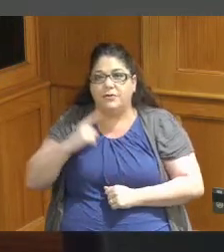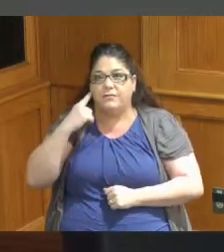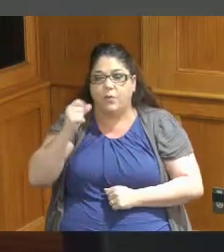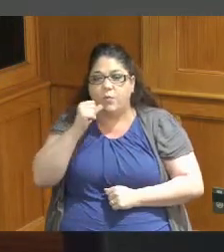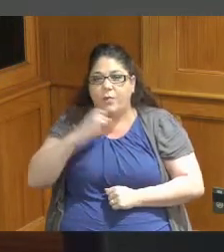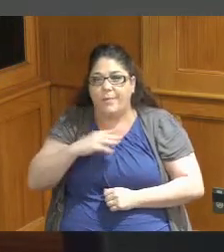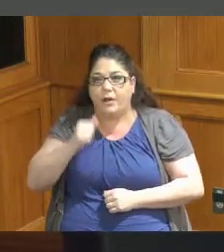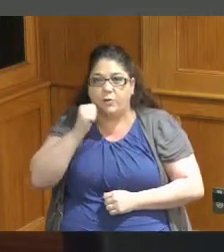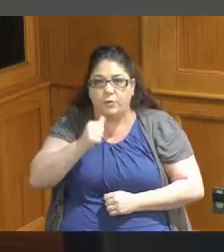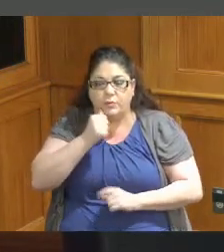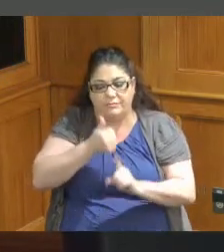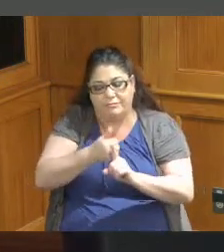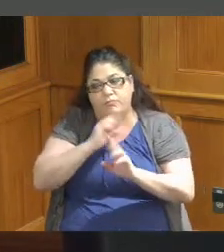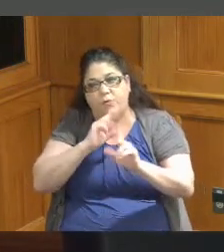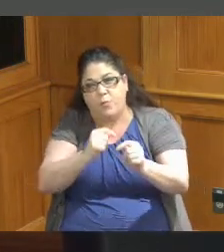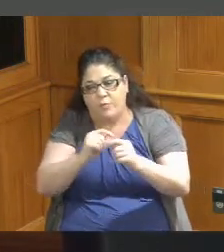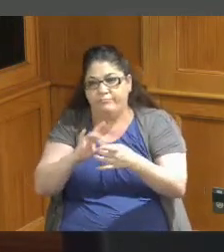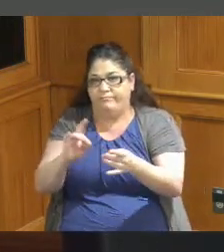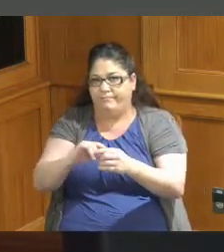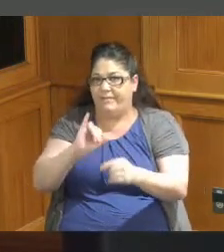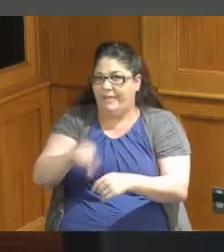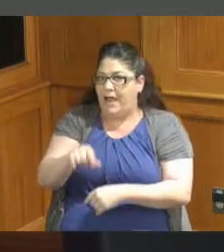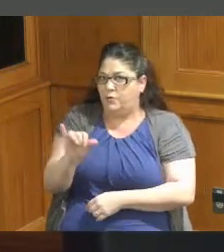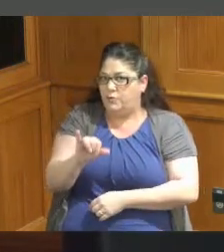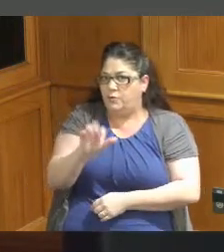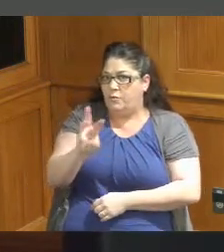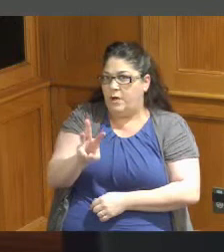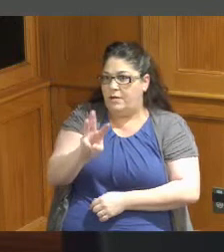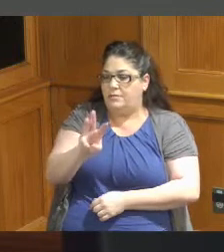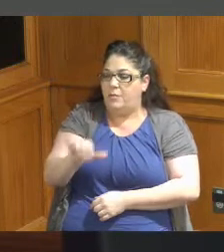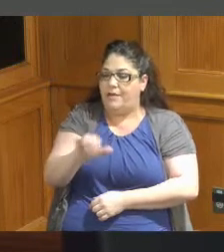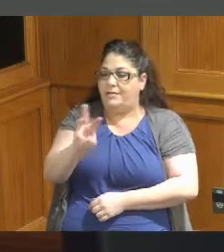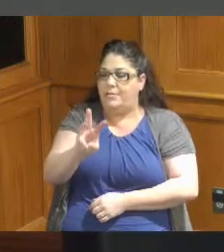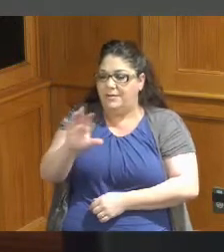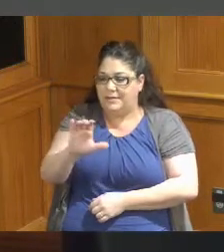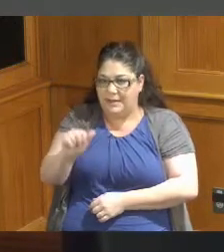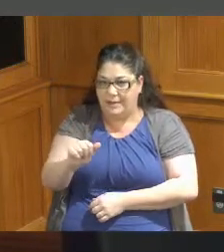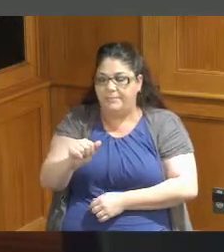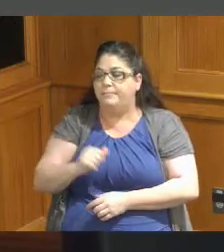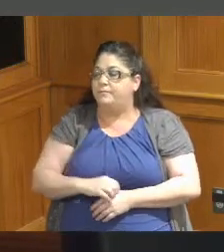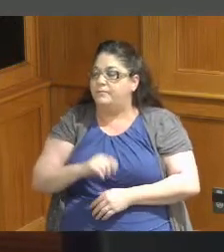women and girls report and then finally we have items 30 and 31 which are two grants that we're